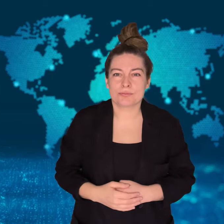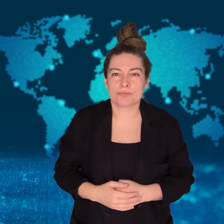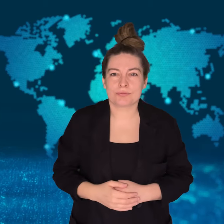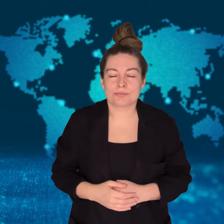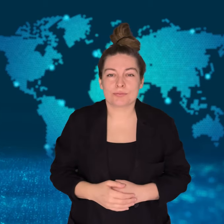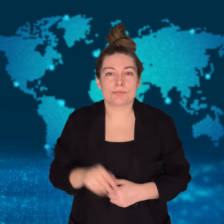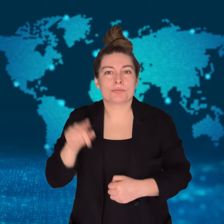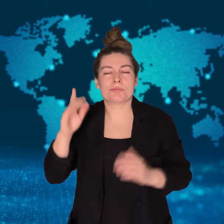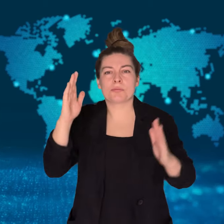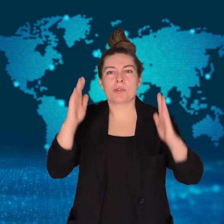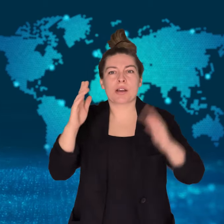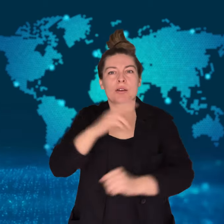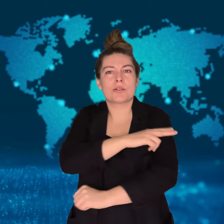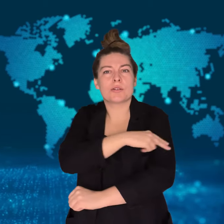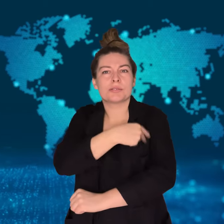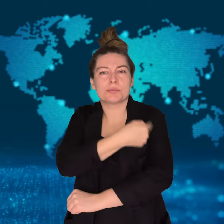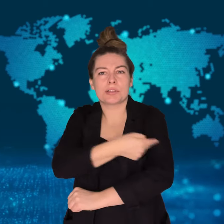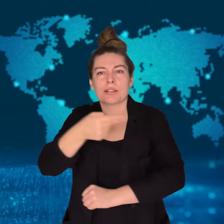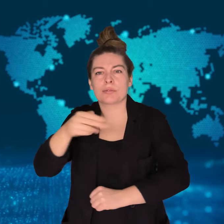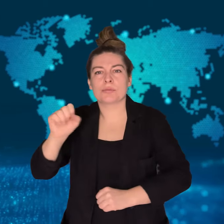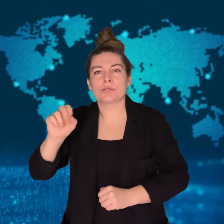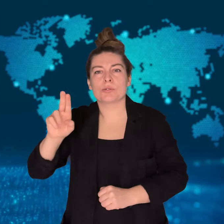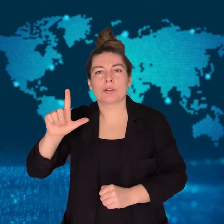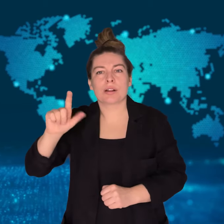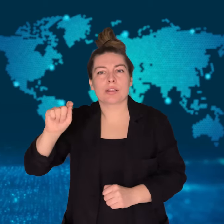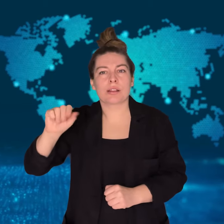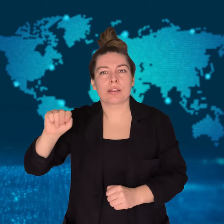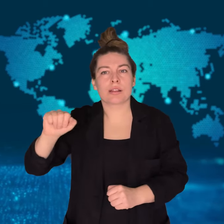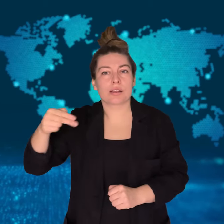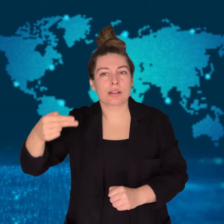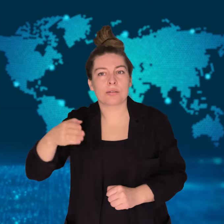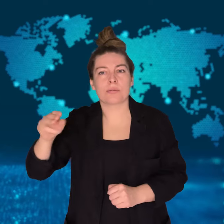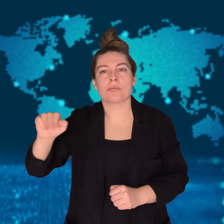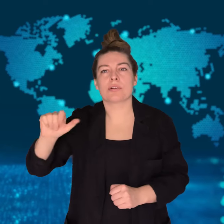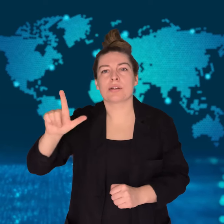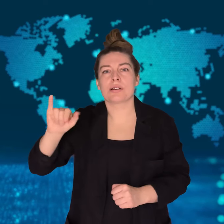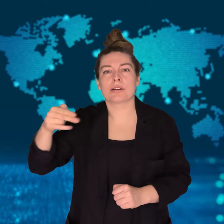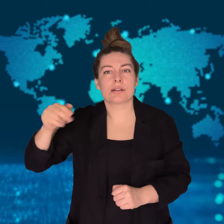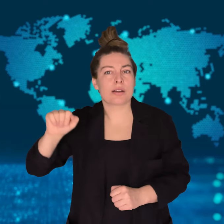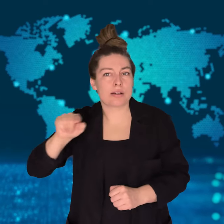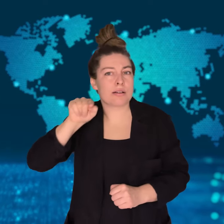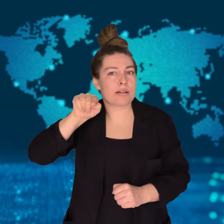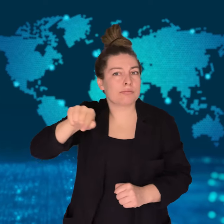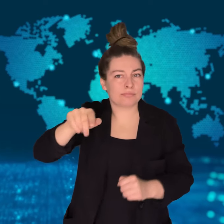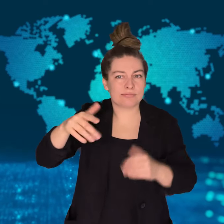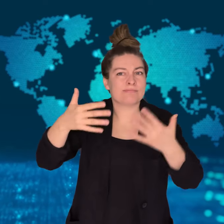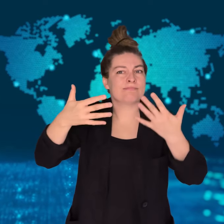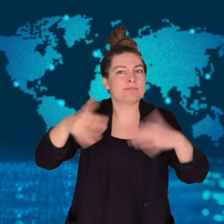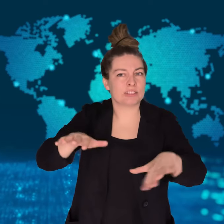The King had a temporary pacemaker implanted while at